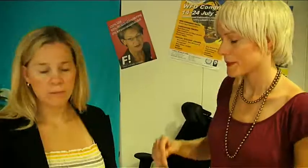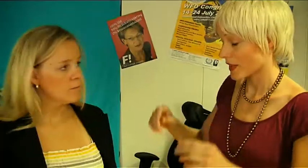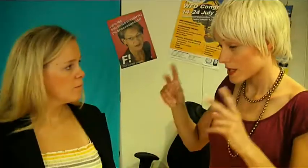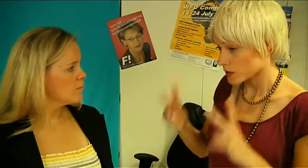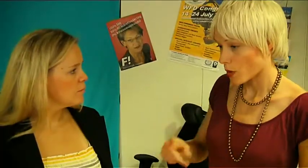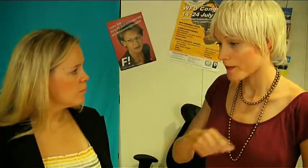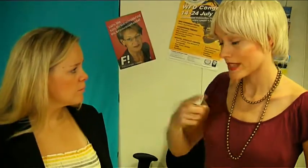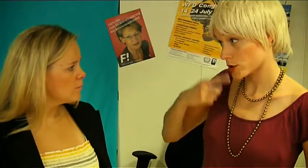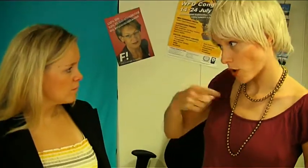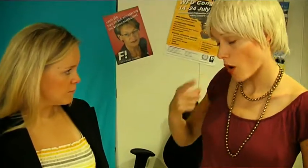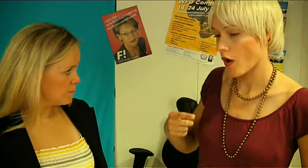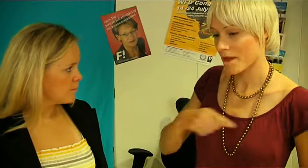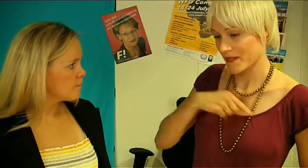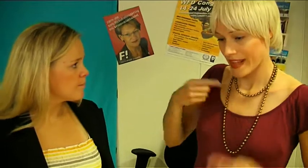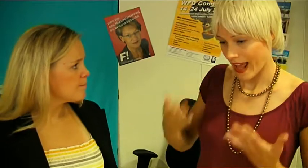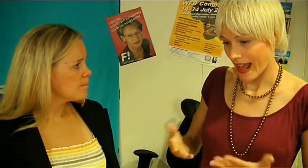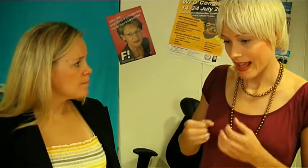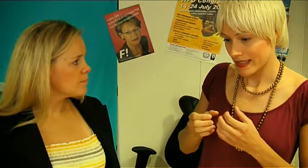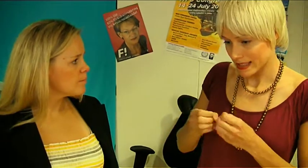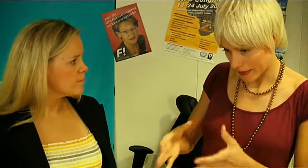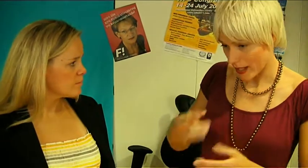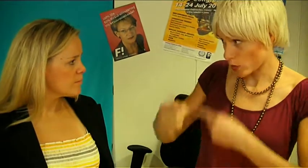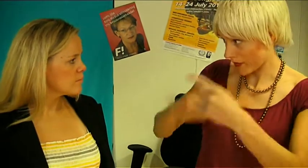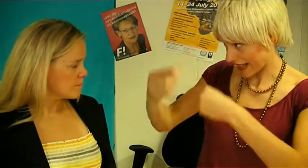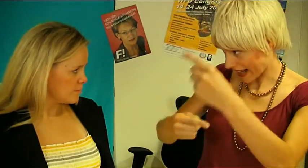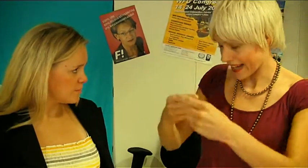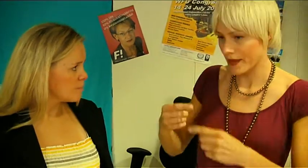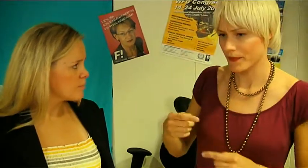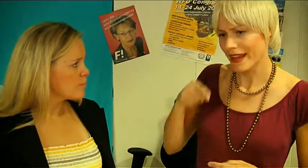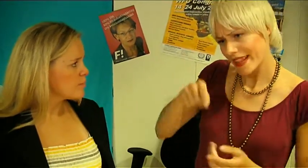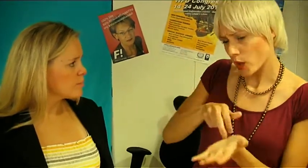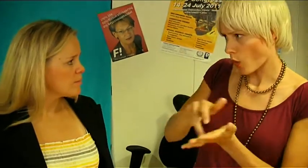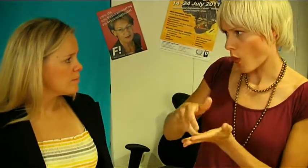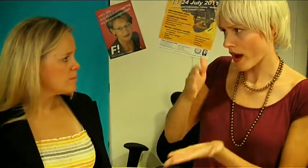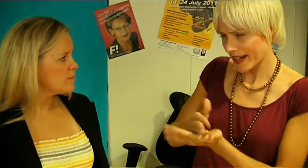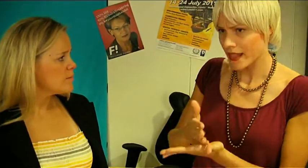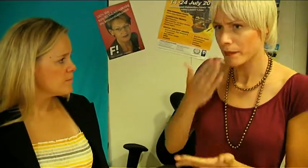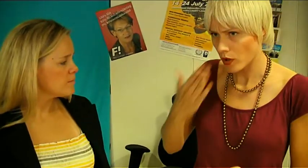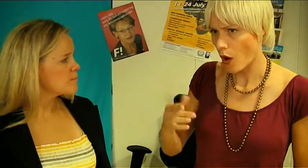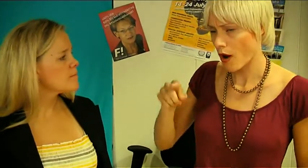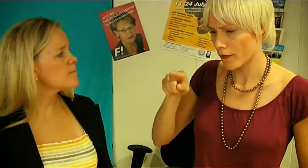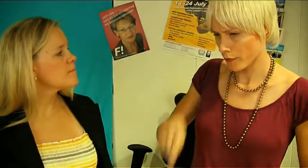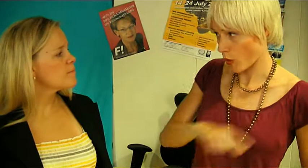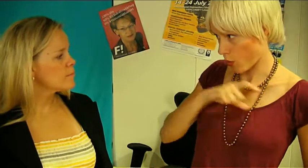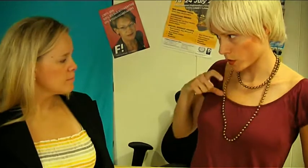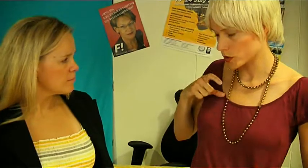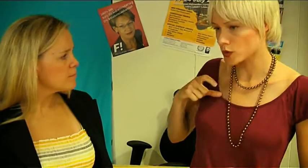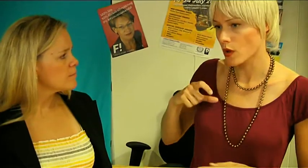Like we said then we are gaming developers, we are doing pretty good and-